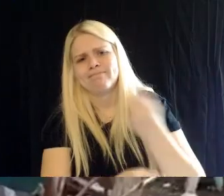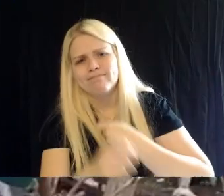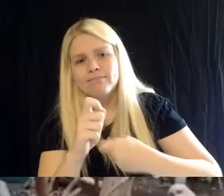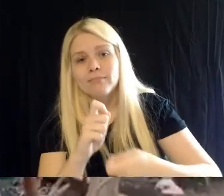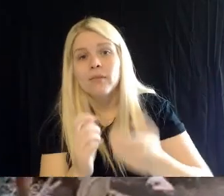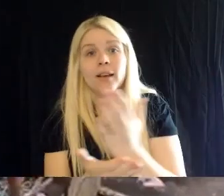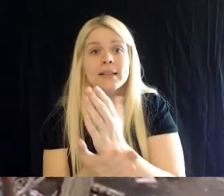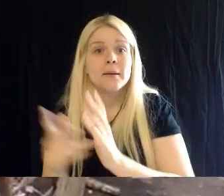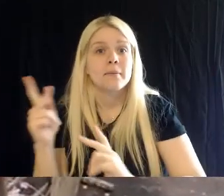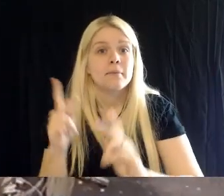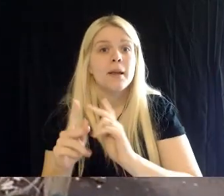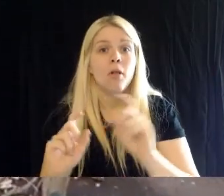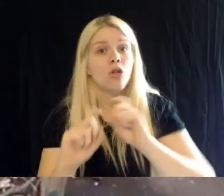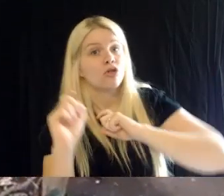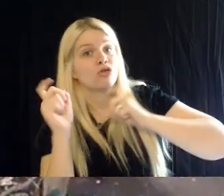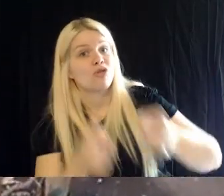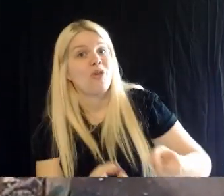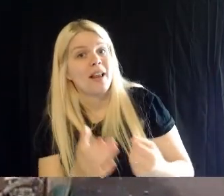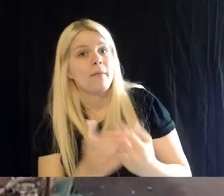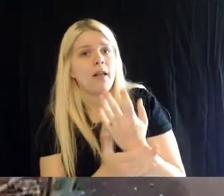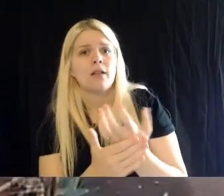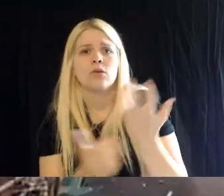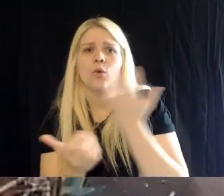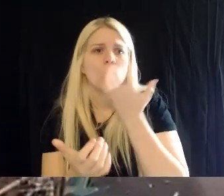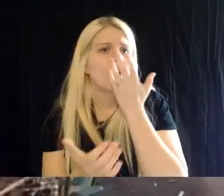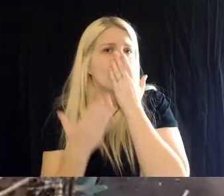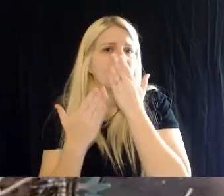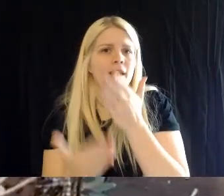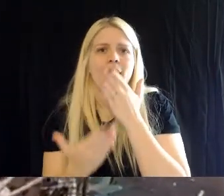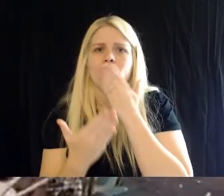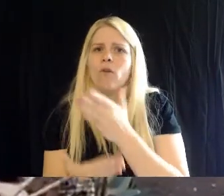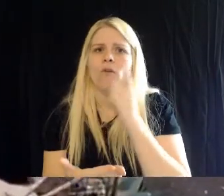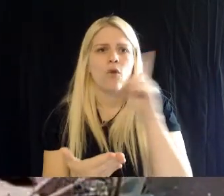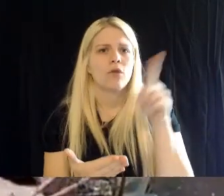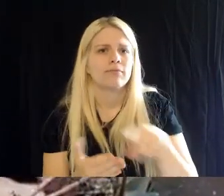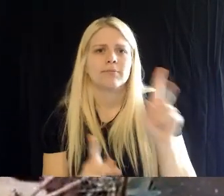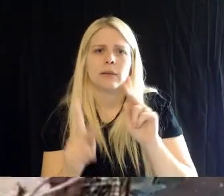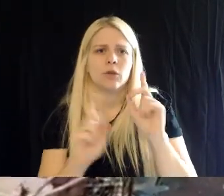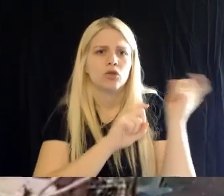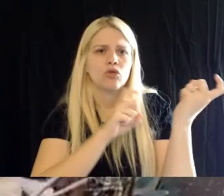and we love, you know, those contributions. We welcome them, and we